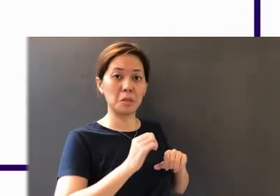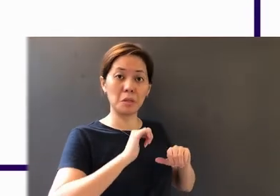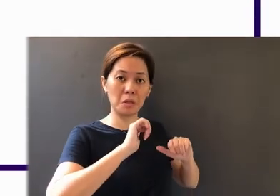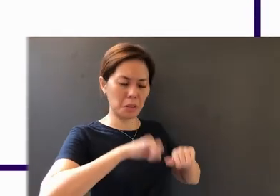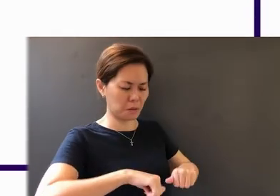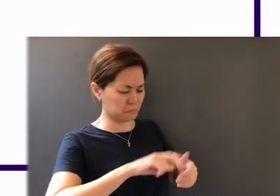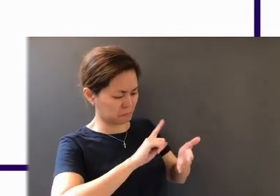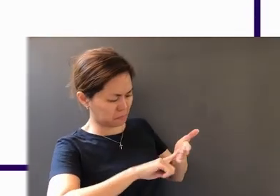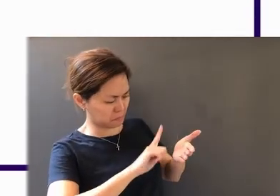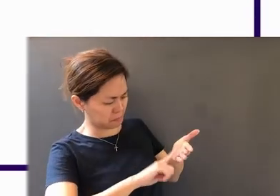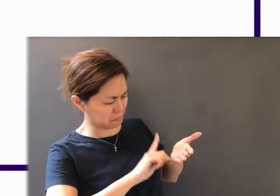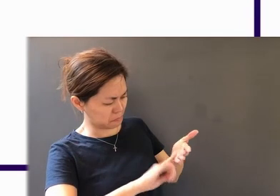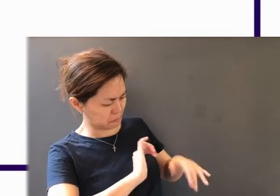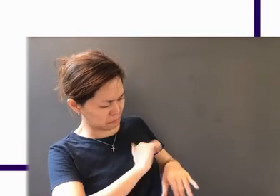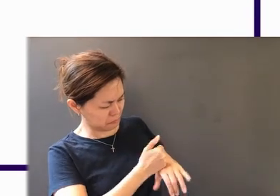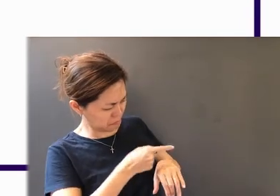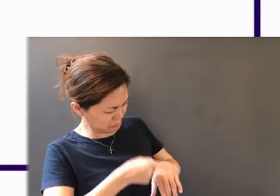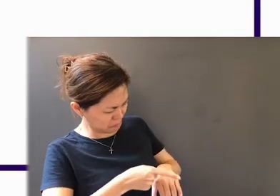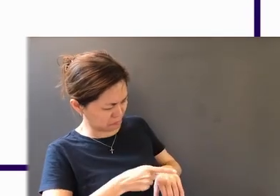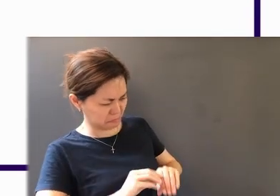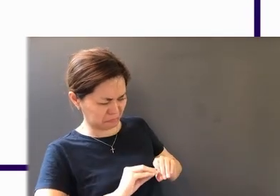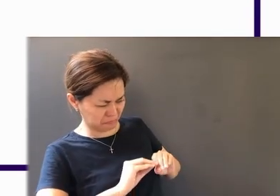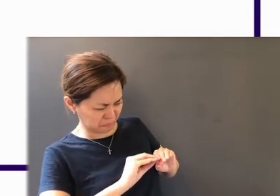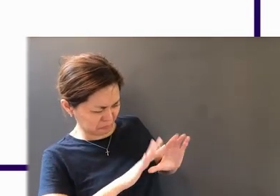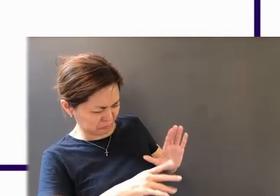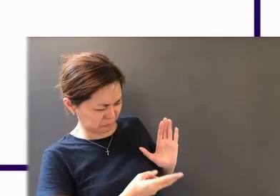with clear signs and indications and tests,